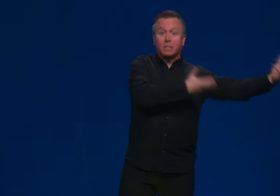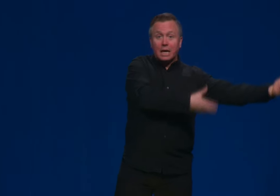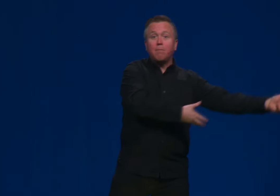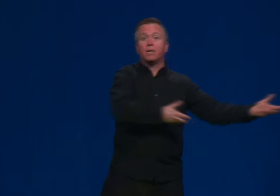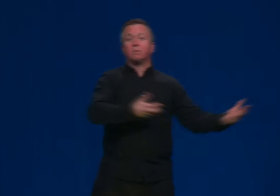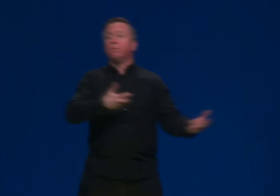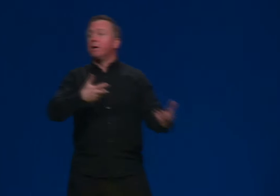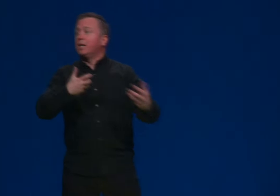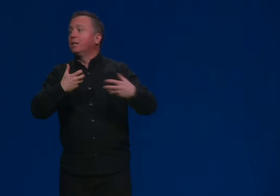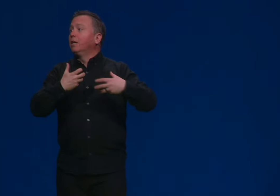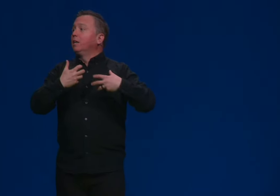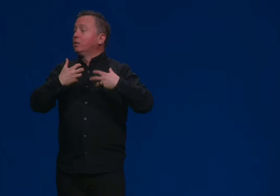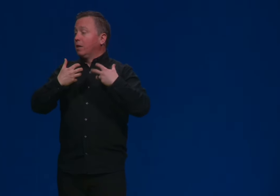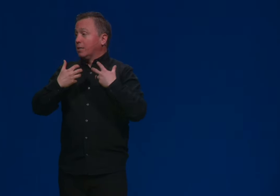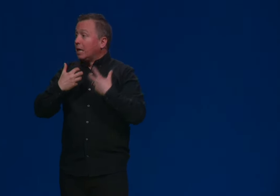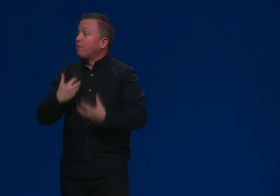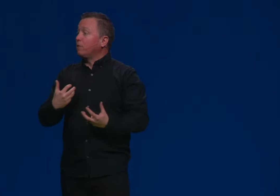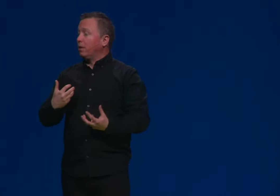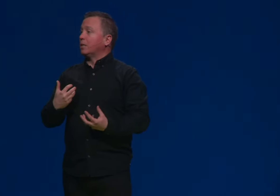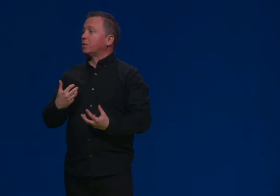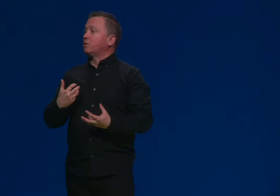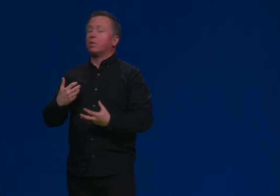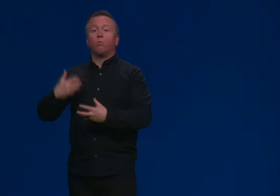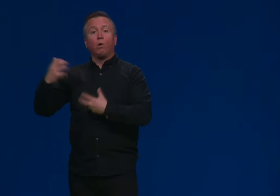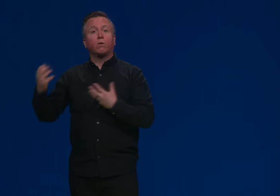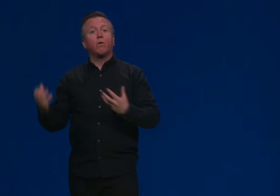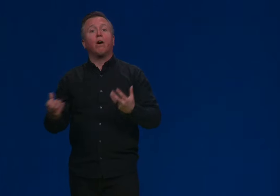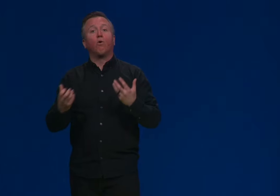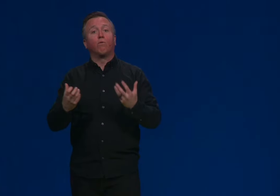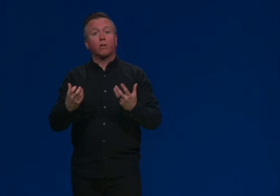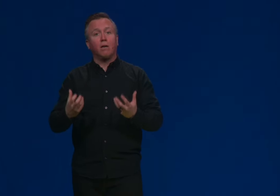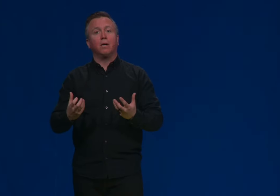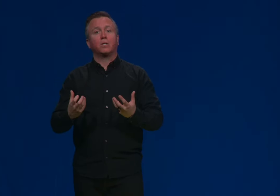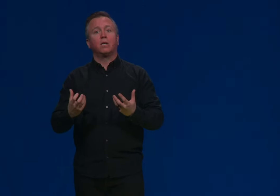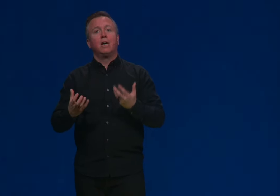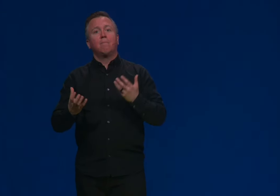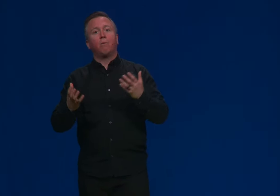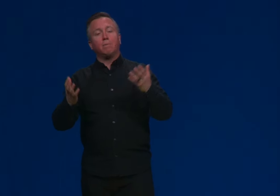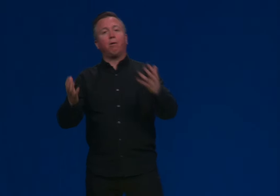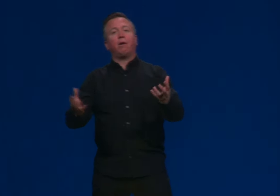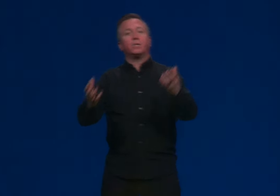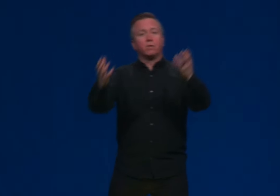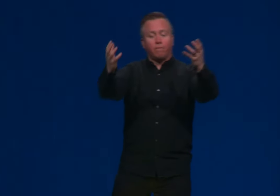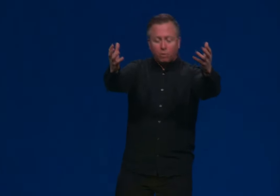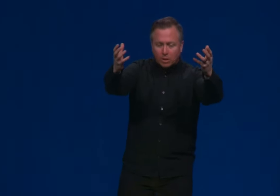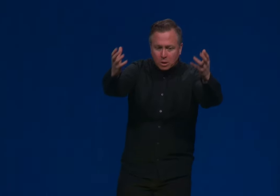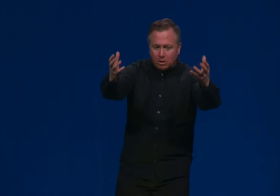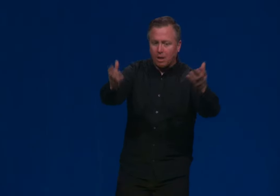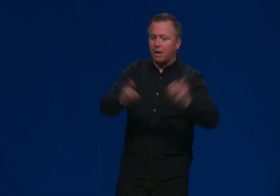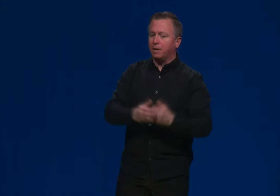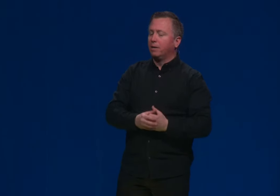The Sabbath has been made as a gift to us. So that work would not overcome us, but we'd pause to focus on God.